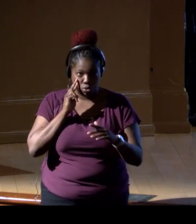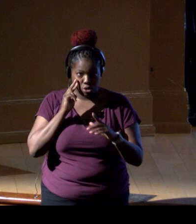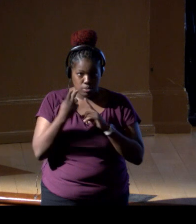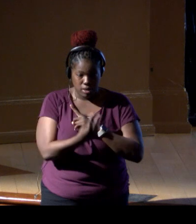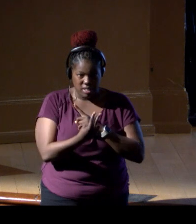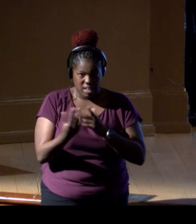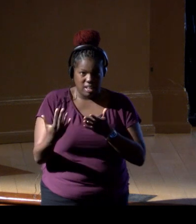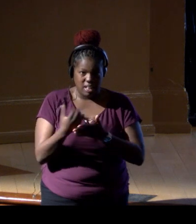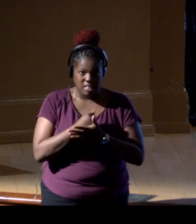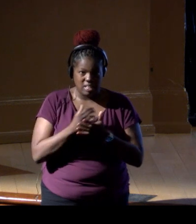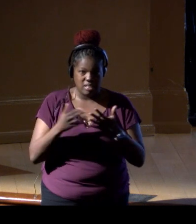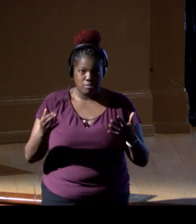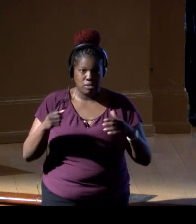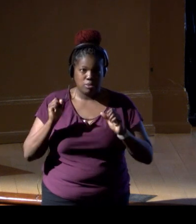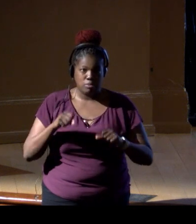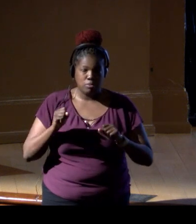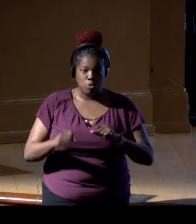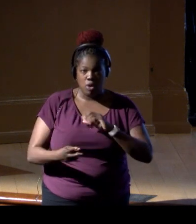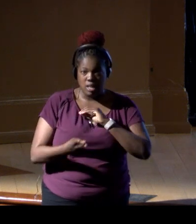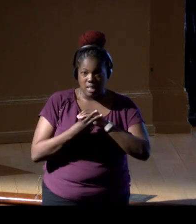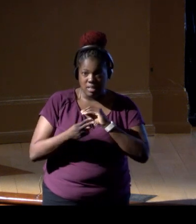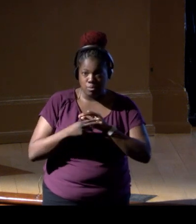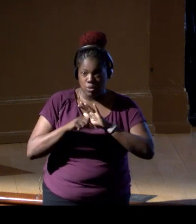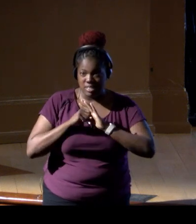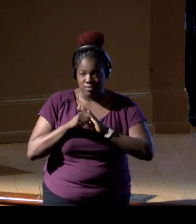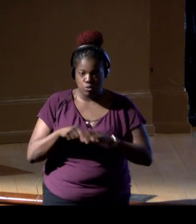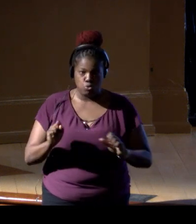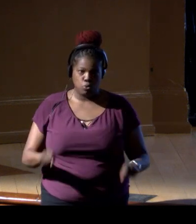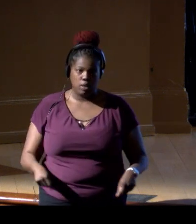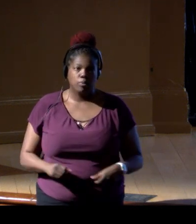as many archival samples as possible,